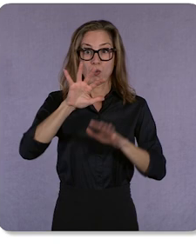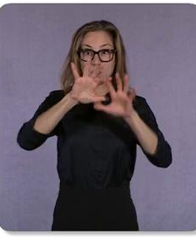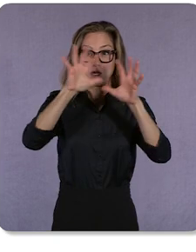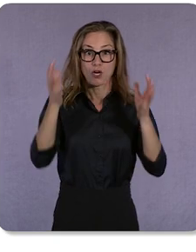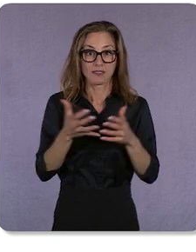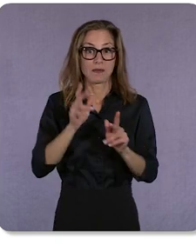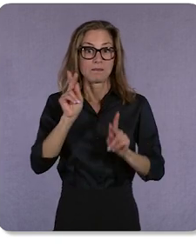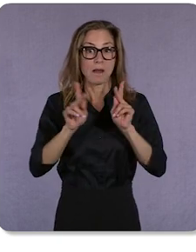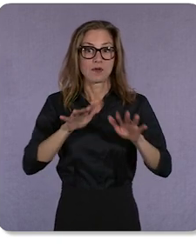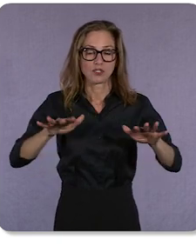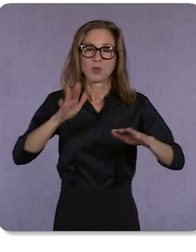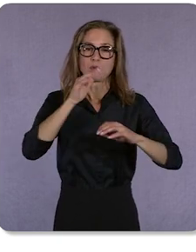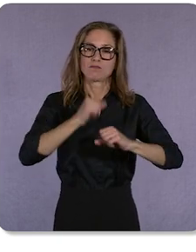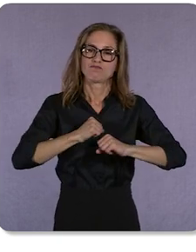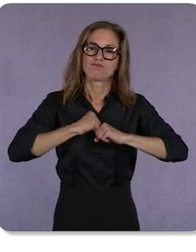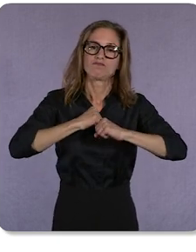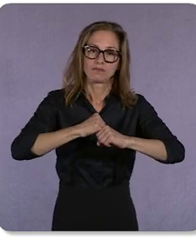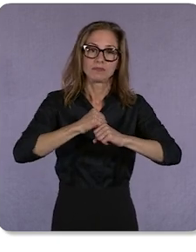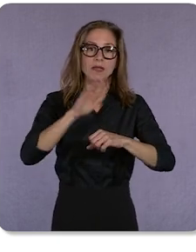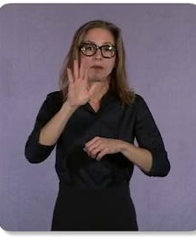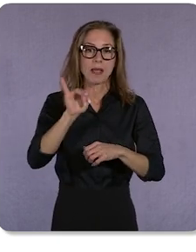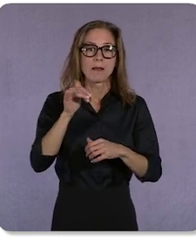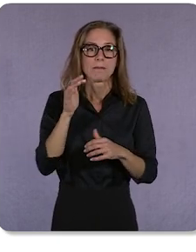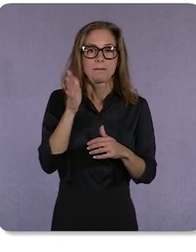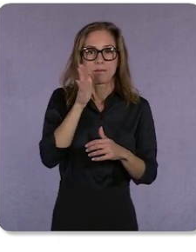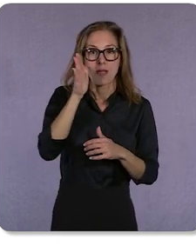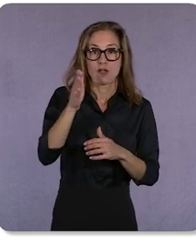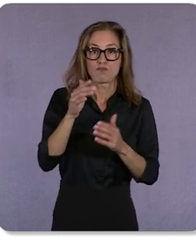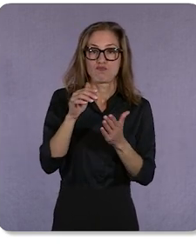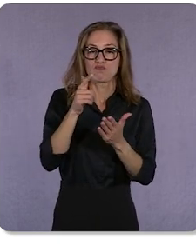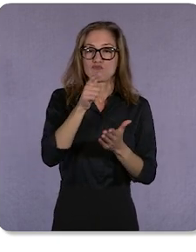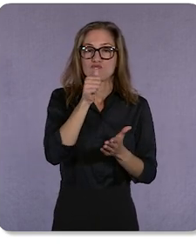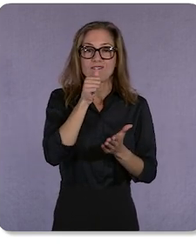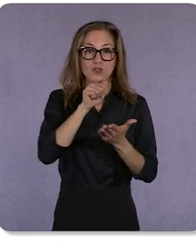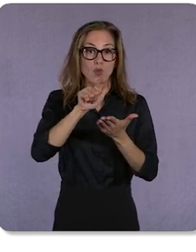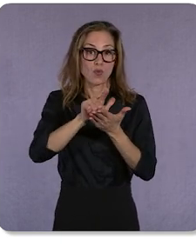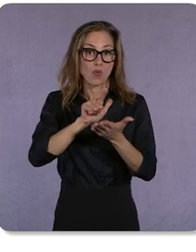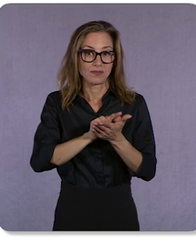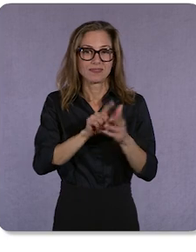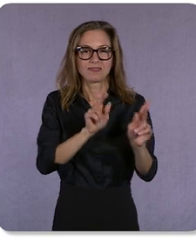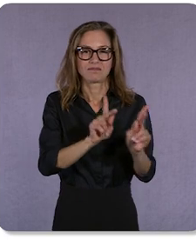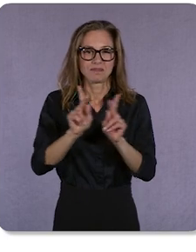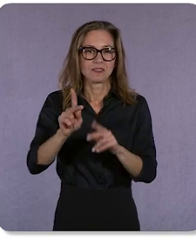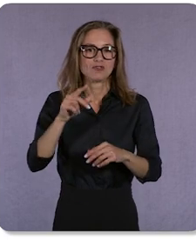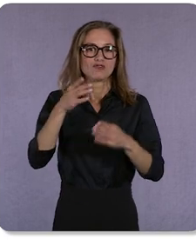will be covered under modern privacy laws in the same vein as GDPR, the General Data Protection